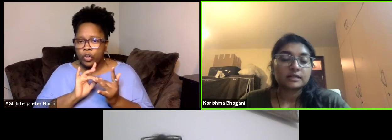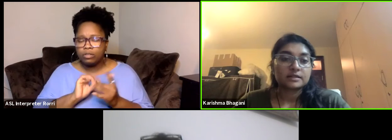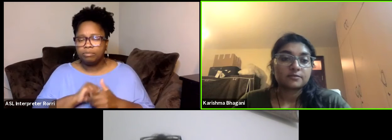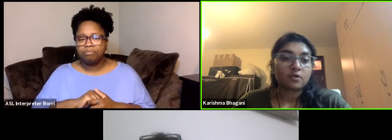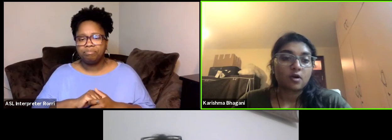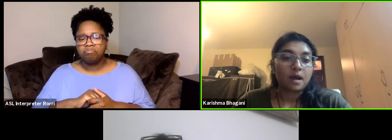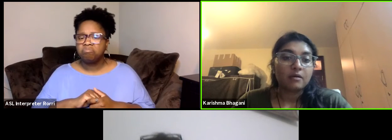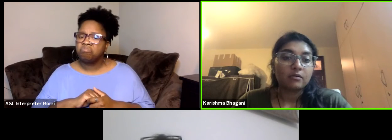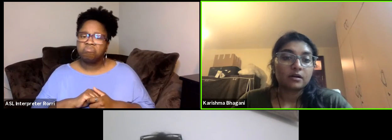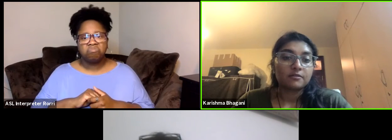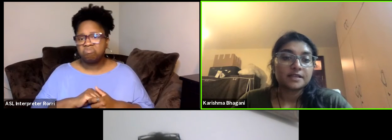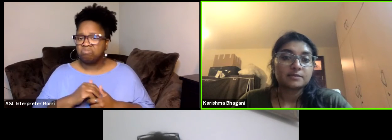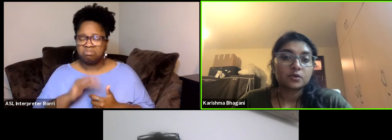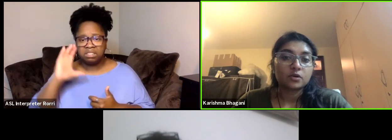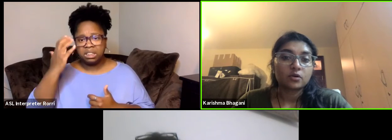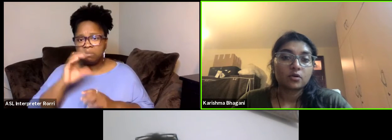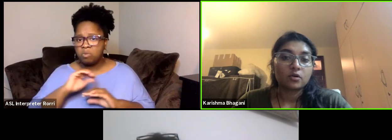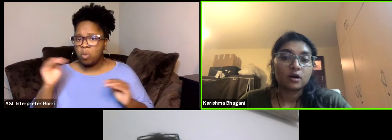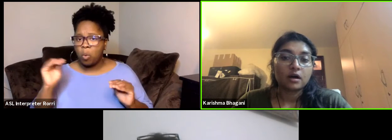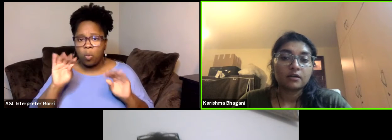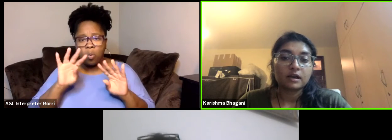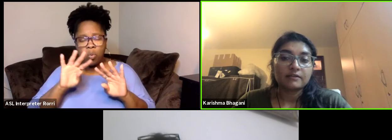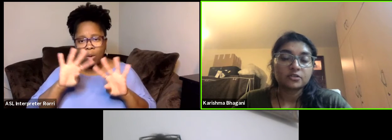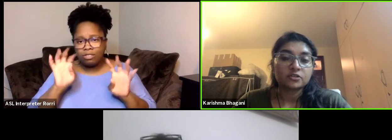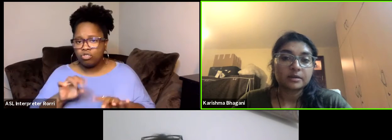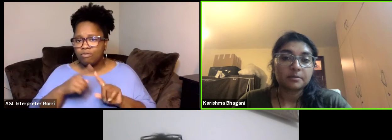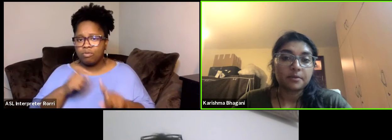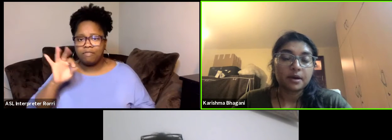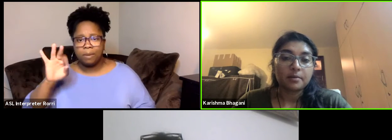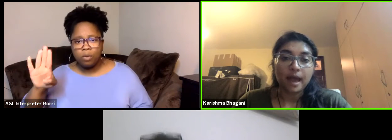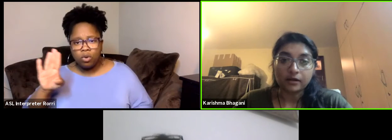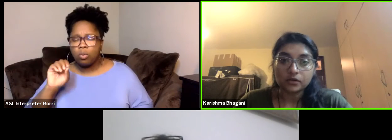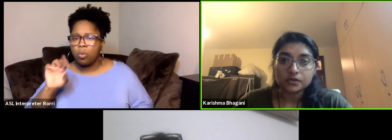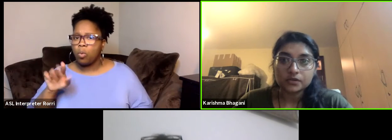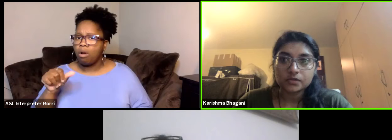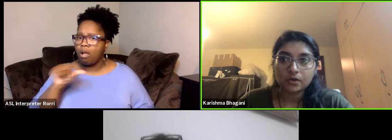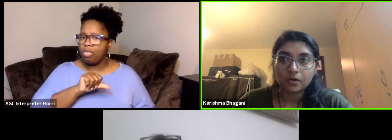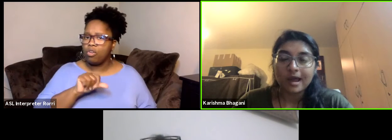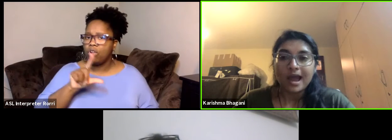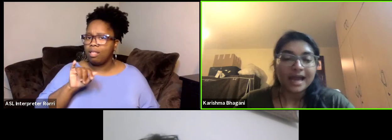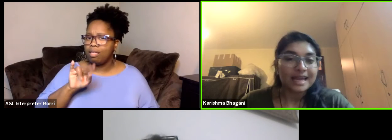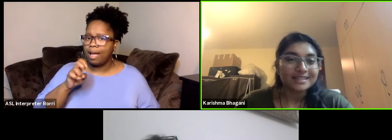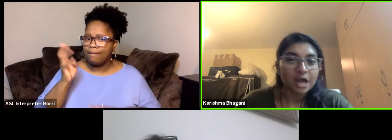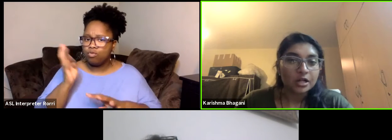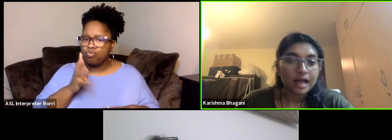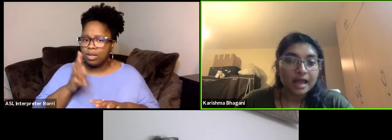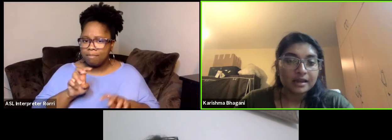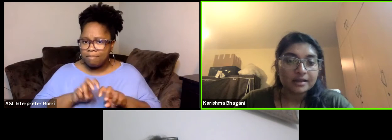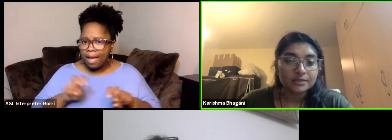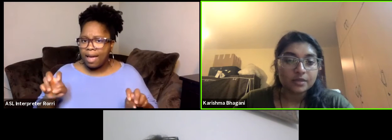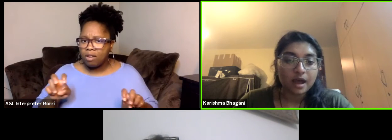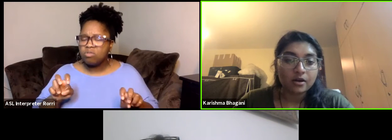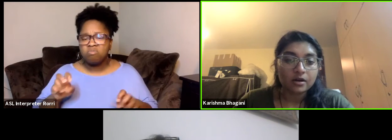from our Facebook or other live stream panels. So I guess I'll end us with our...